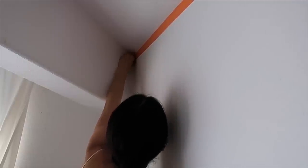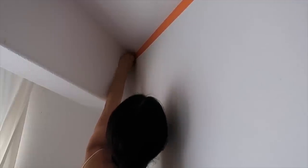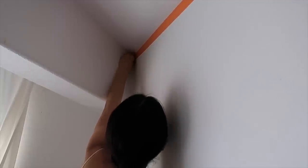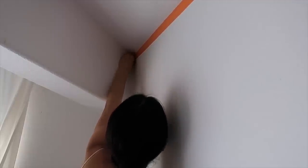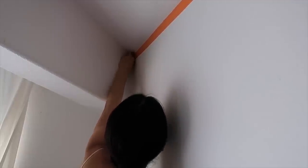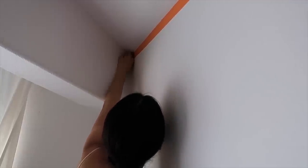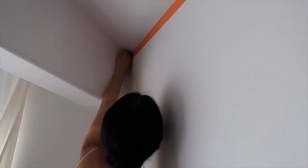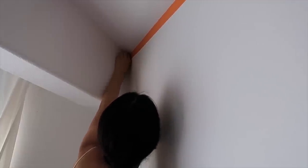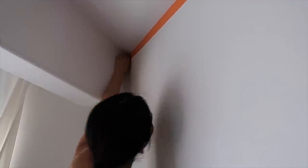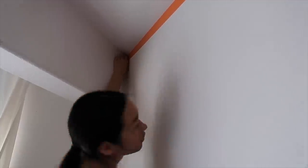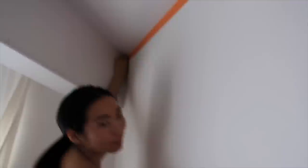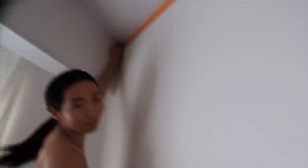*Ryan laughs*